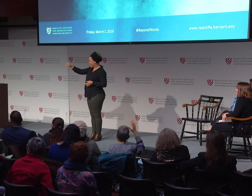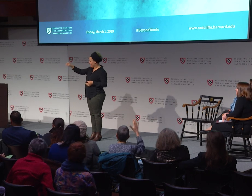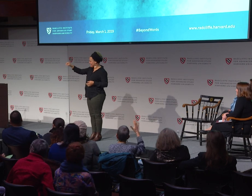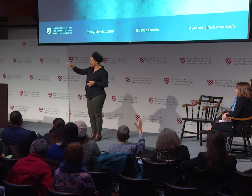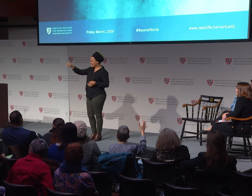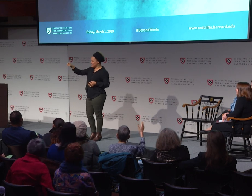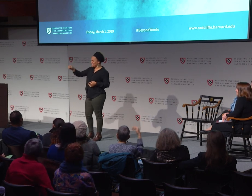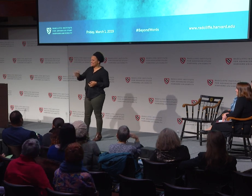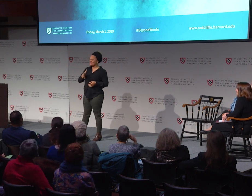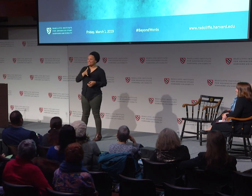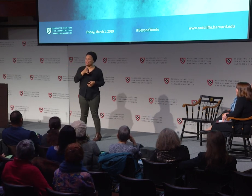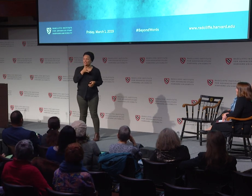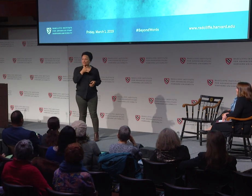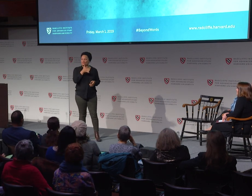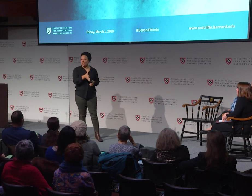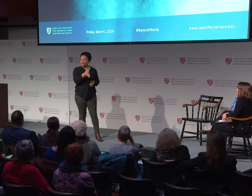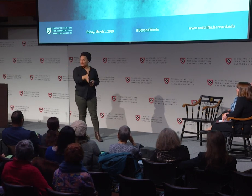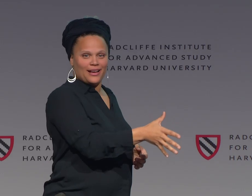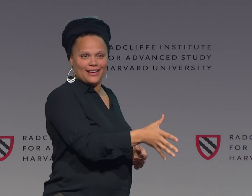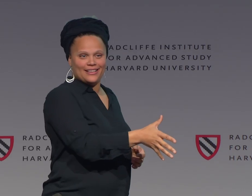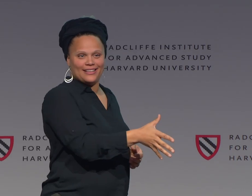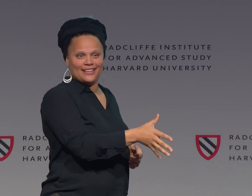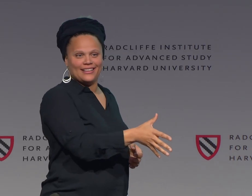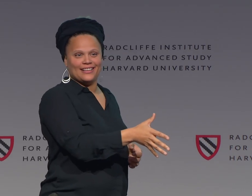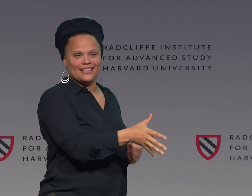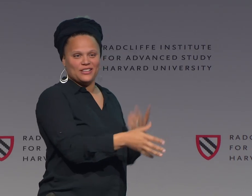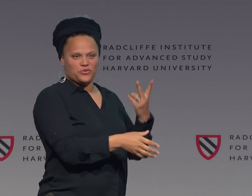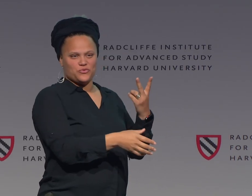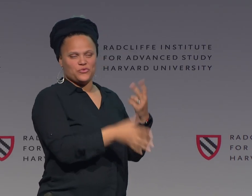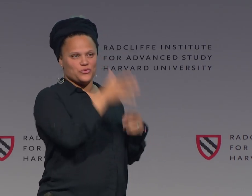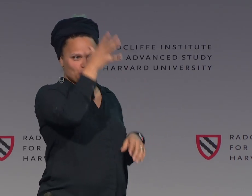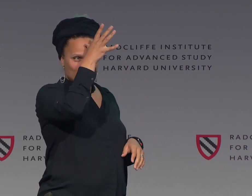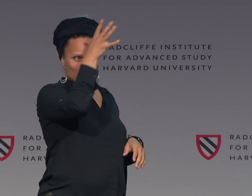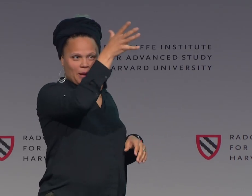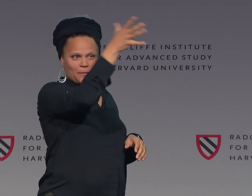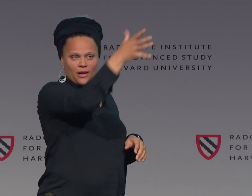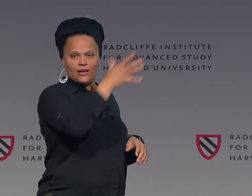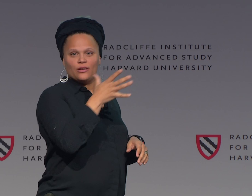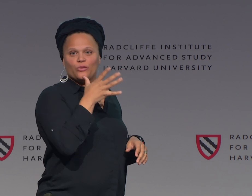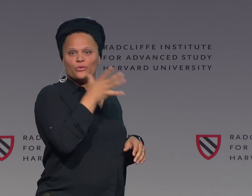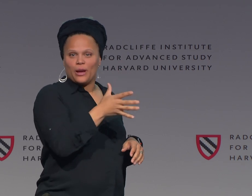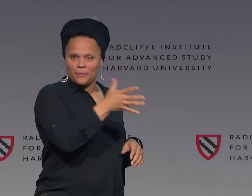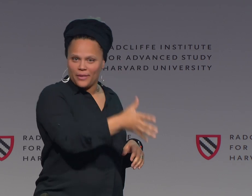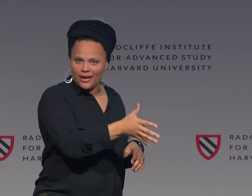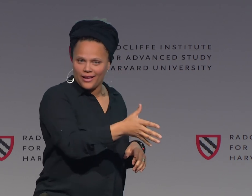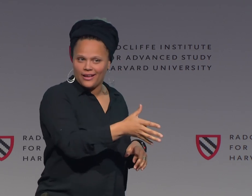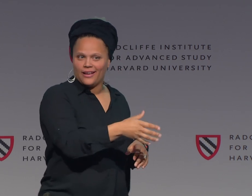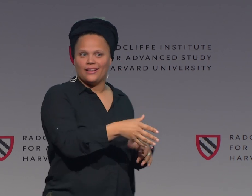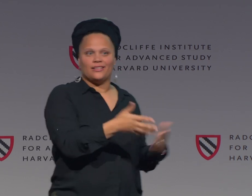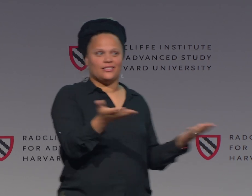Right off the bat. And this would be grandmother, or grandma. [INTERPOSING VOICES]